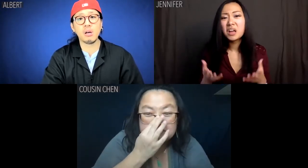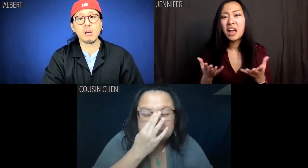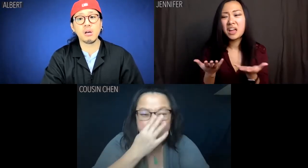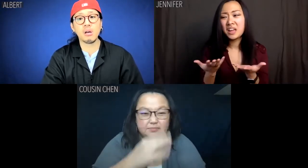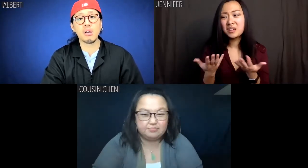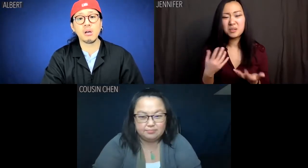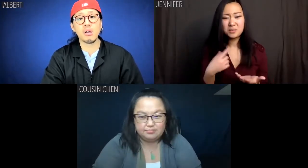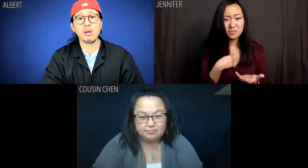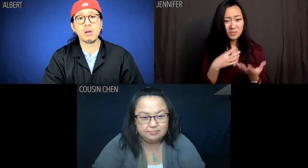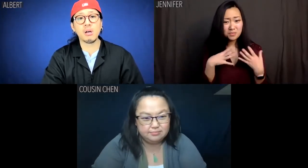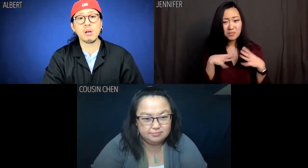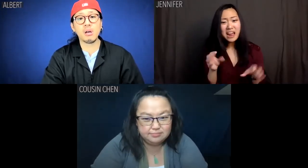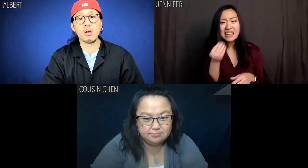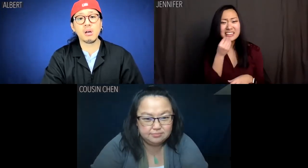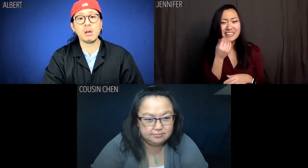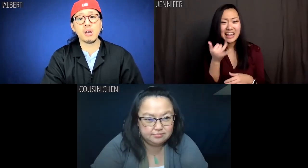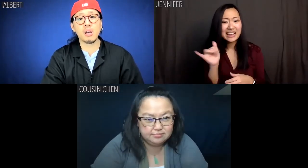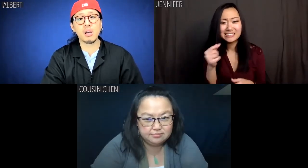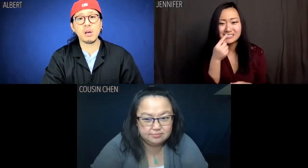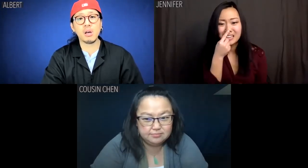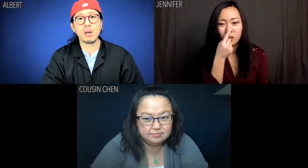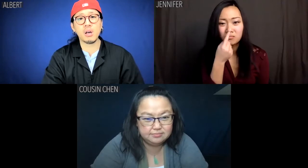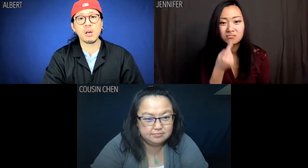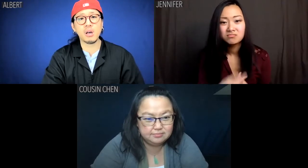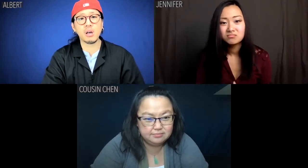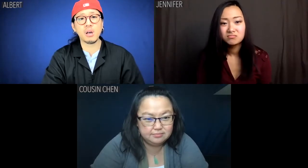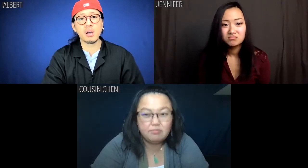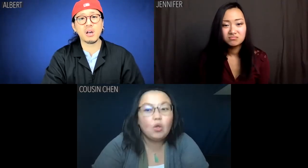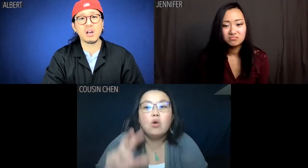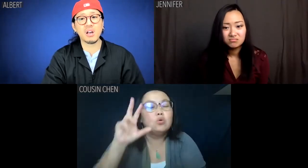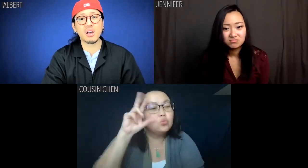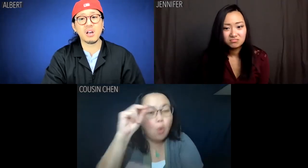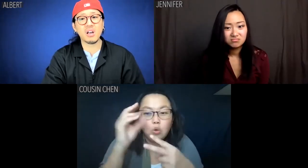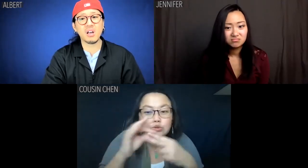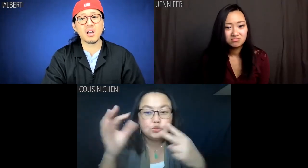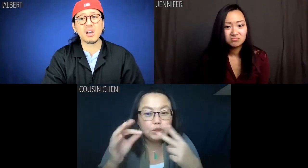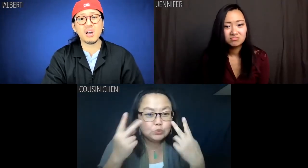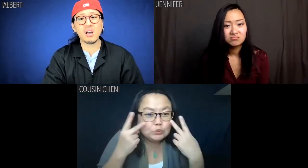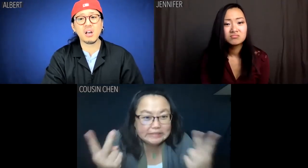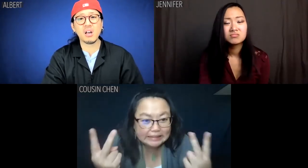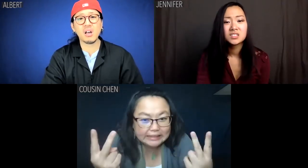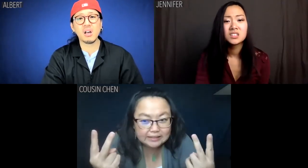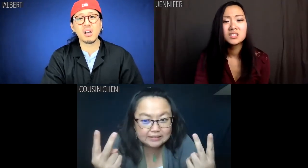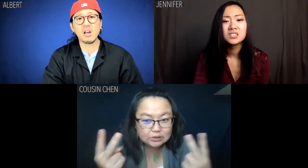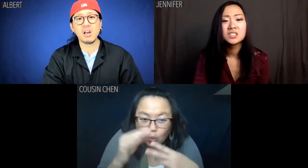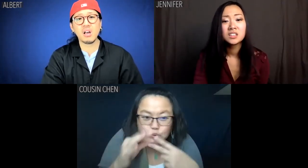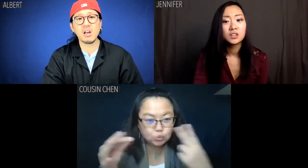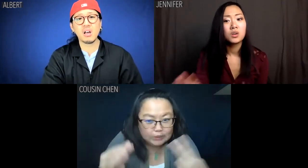Jennifer: What if I... what if I don't want to eat any snout? Cousin Chen: Don't you see? That's not an option here!